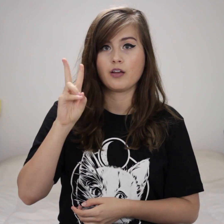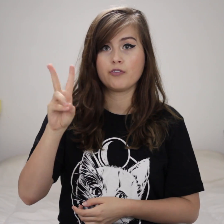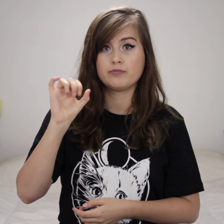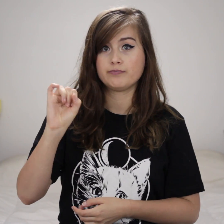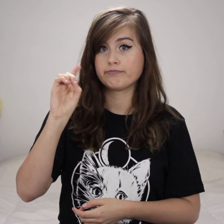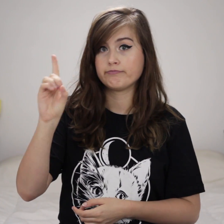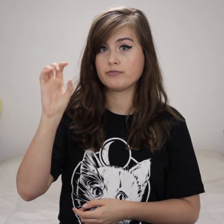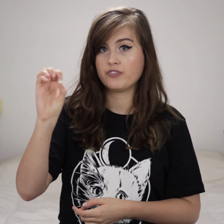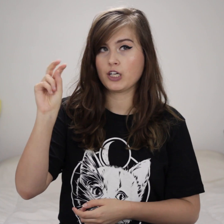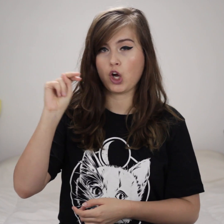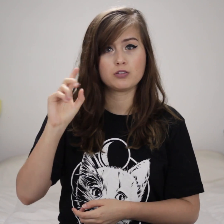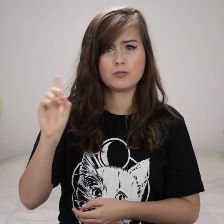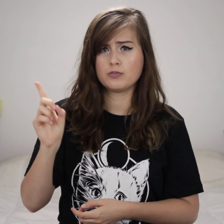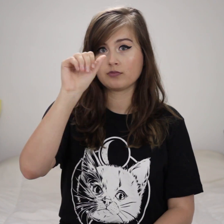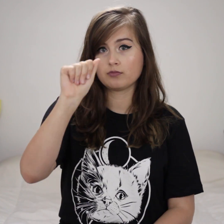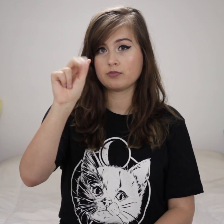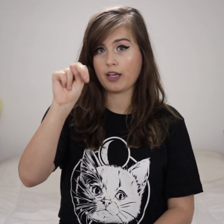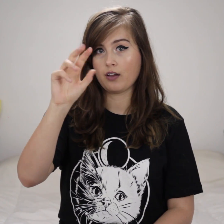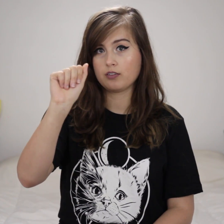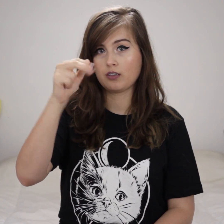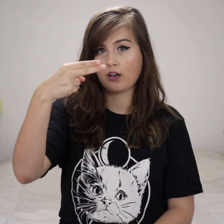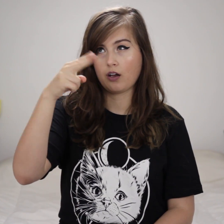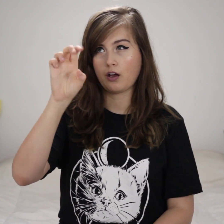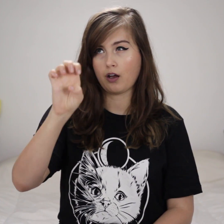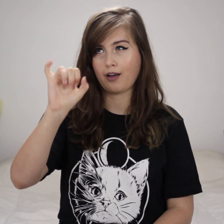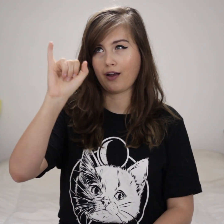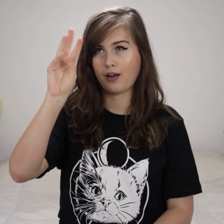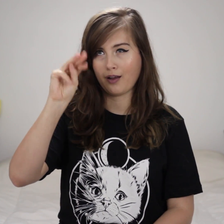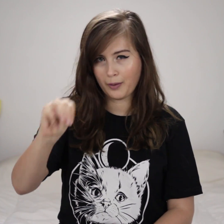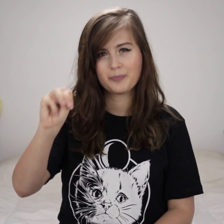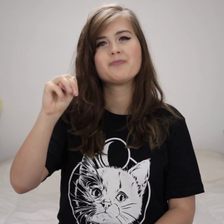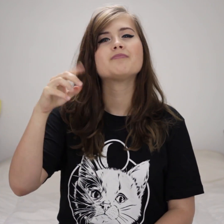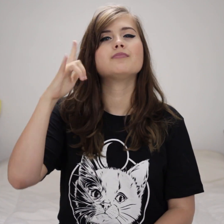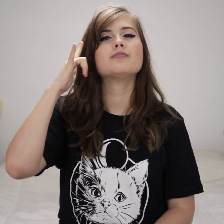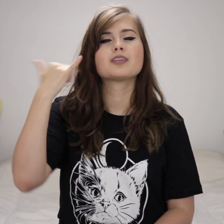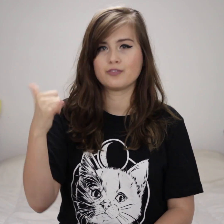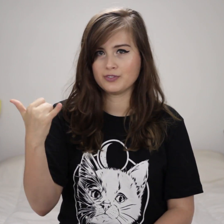VidCon is held in Anaheim, California.